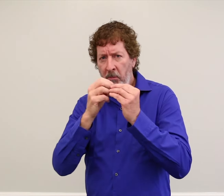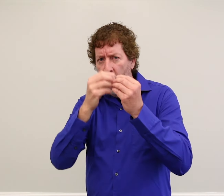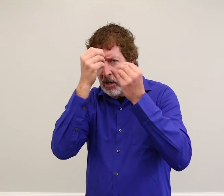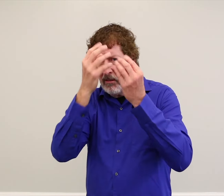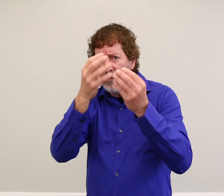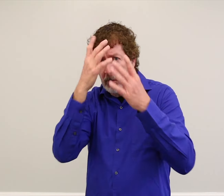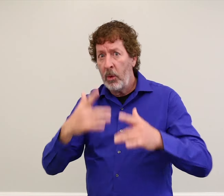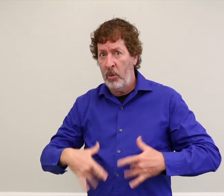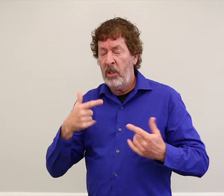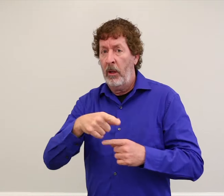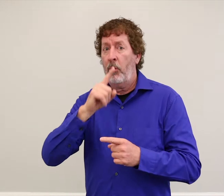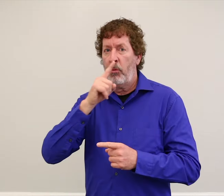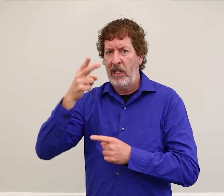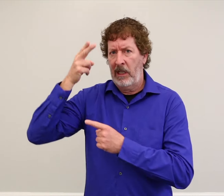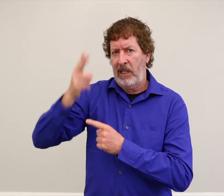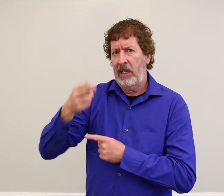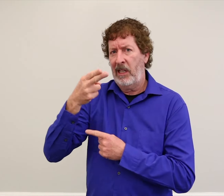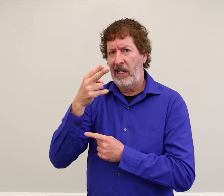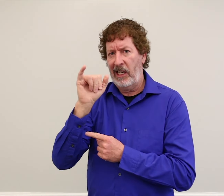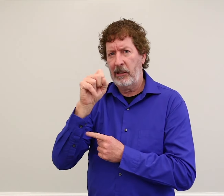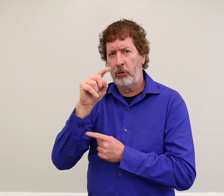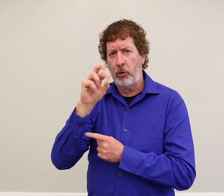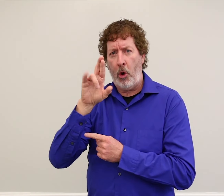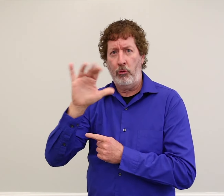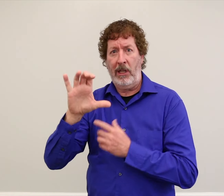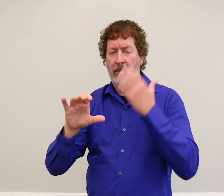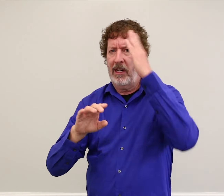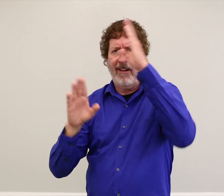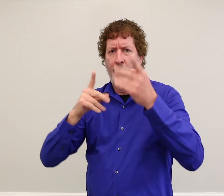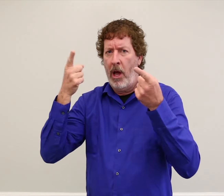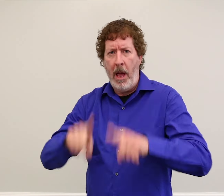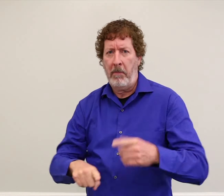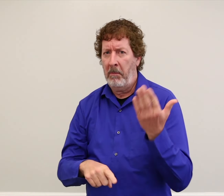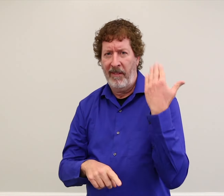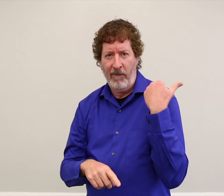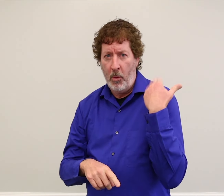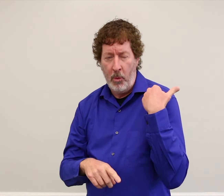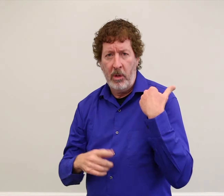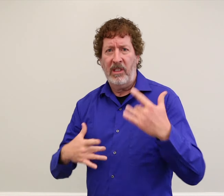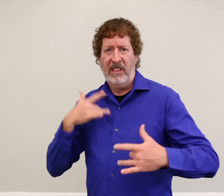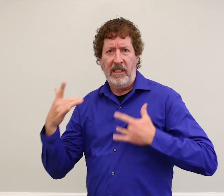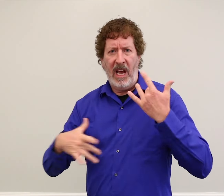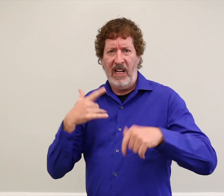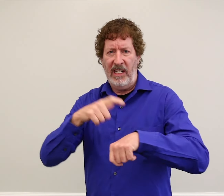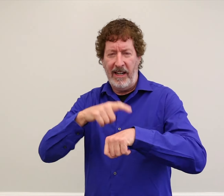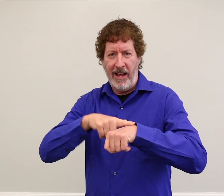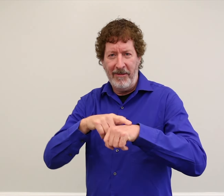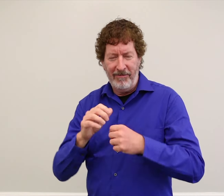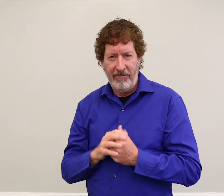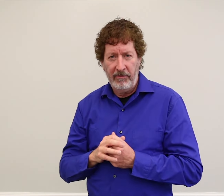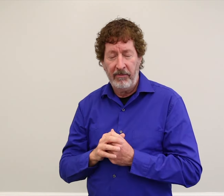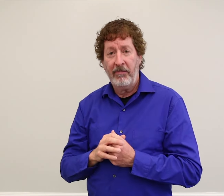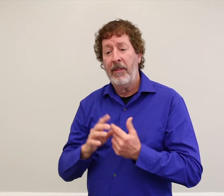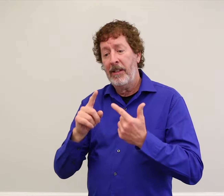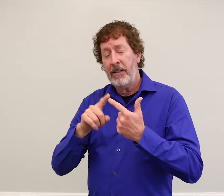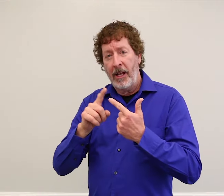This meeting is historic because this kind of meeting has never taken place before. So we're all very excited about this.